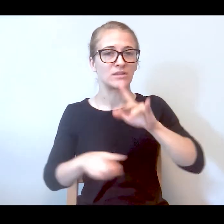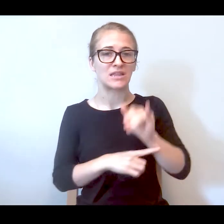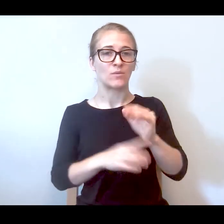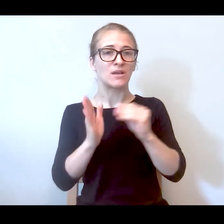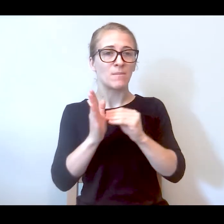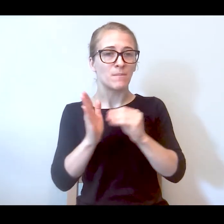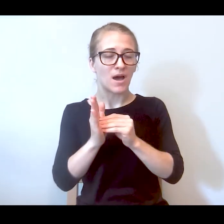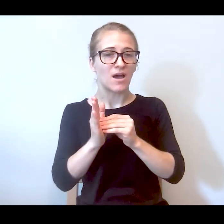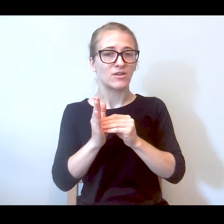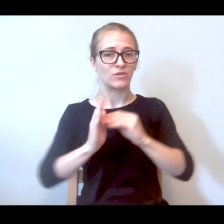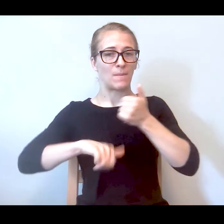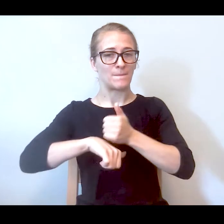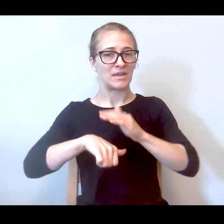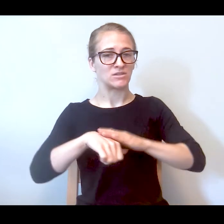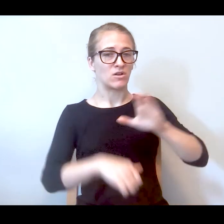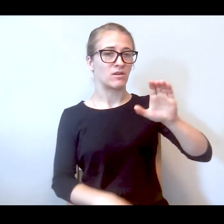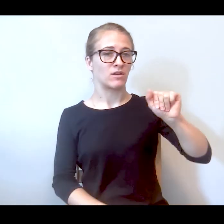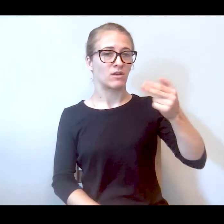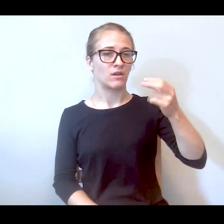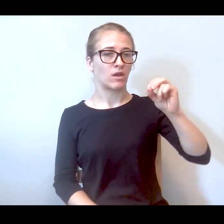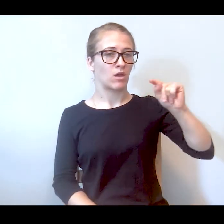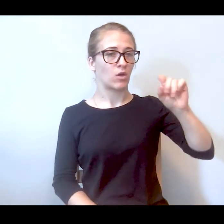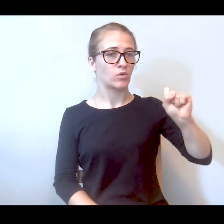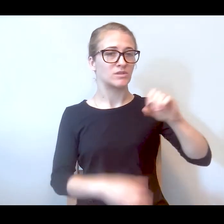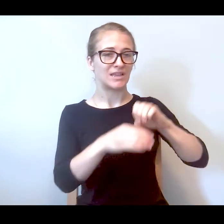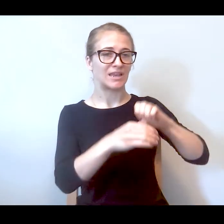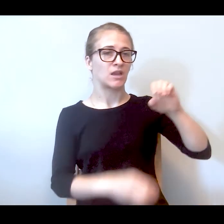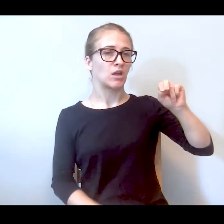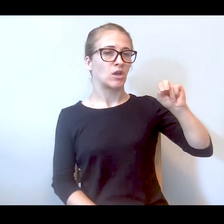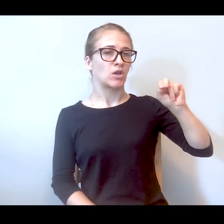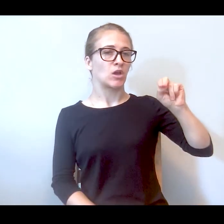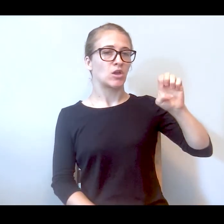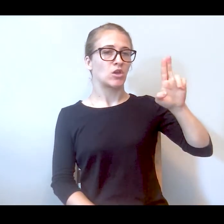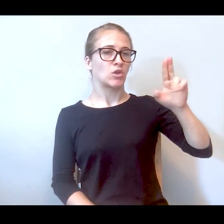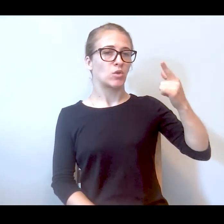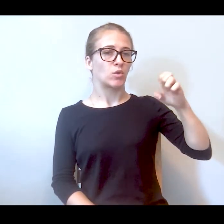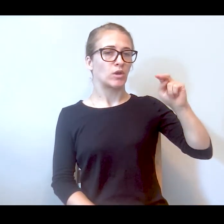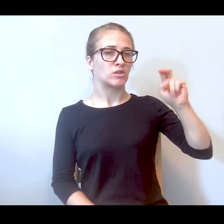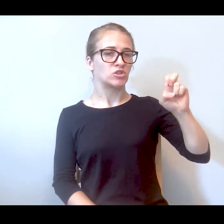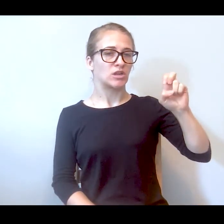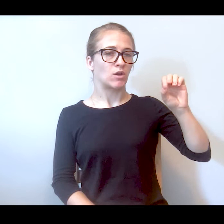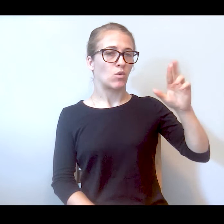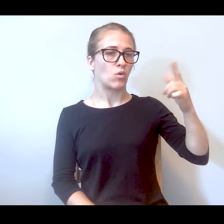off of the cahoots model in Eugene Oregon that's